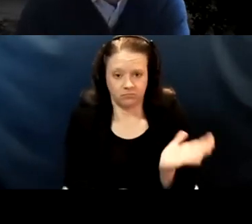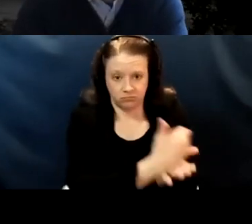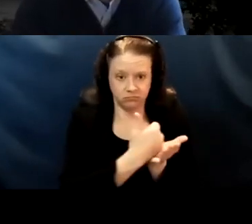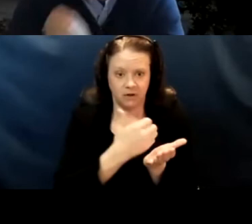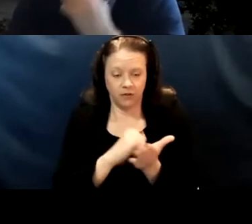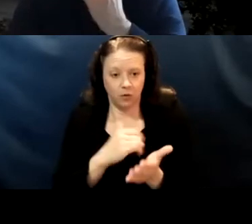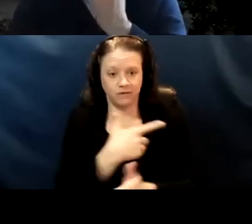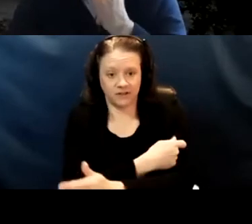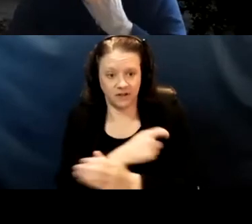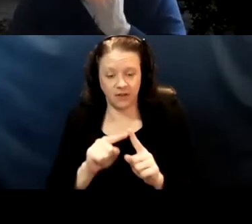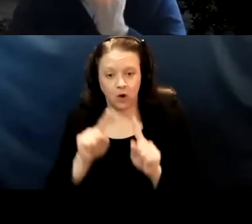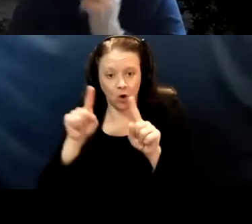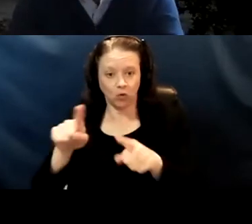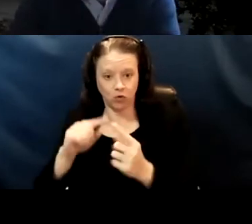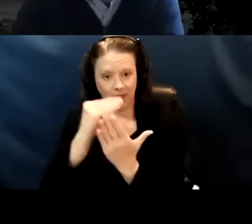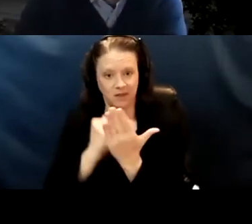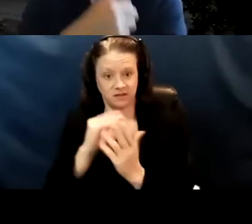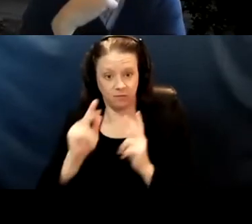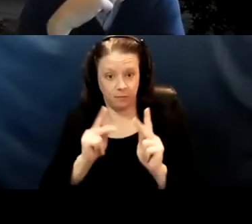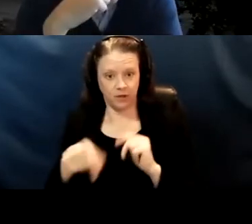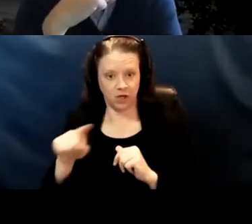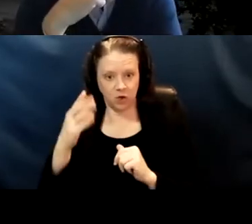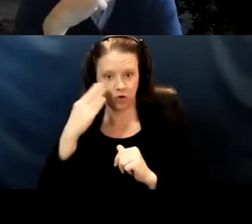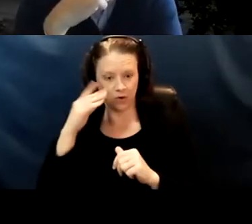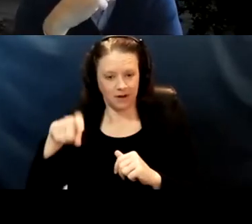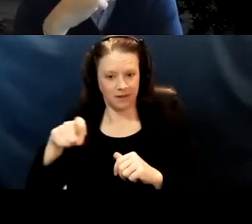out to a list of people he knew where needed them at home. And I started thinking,